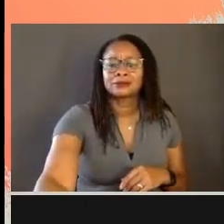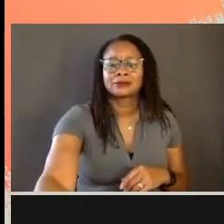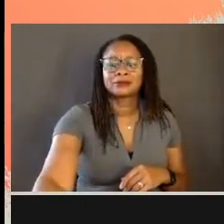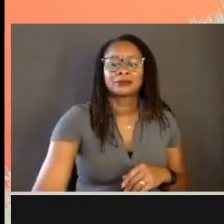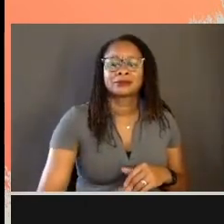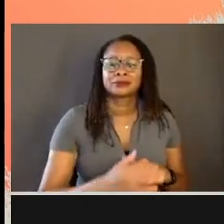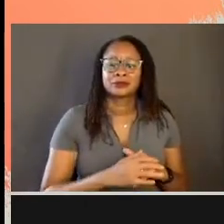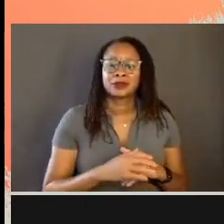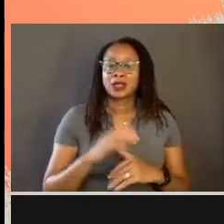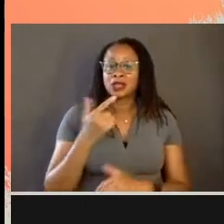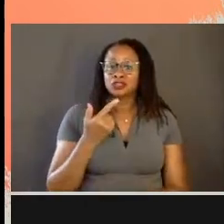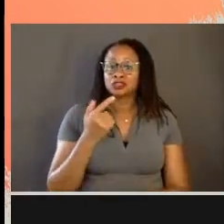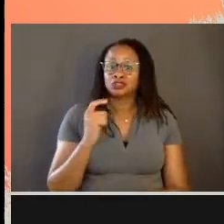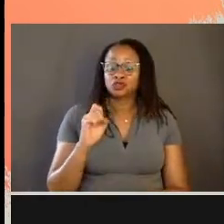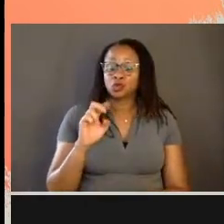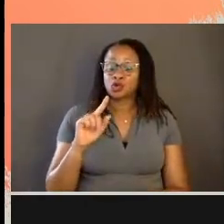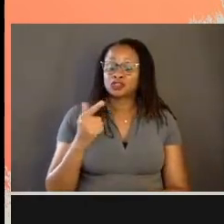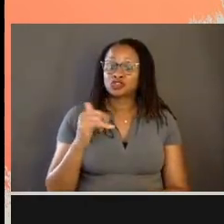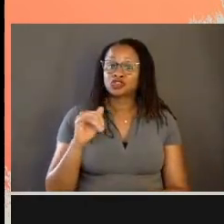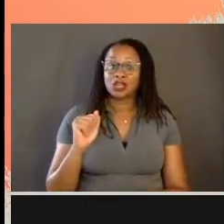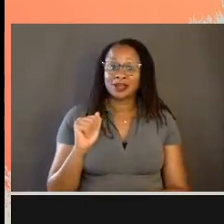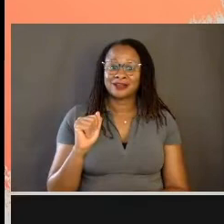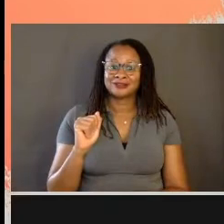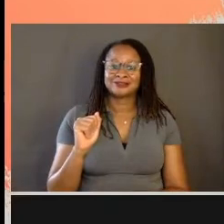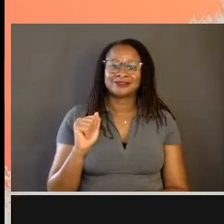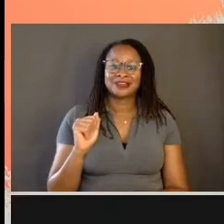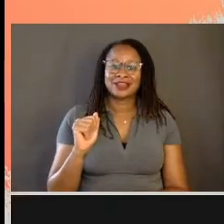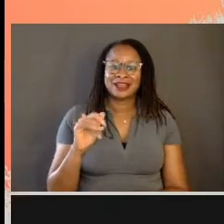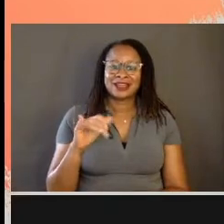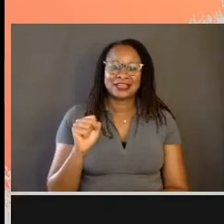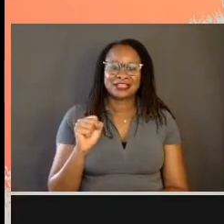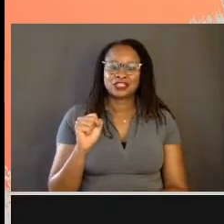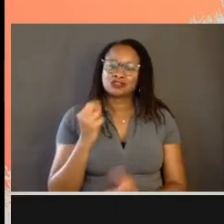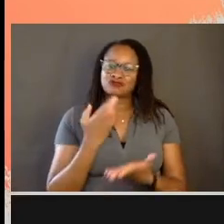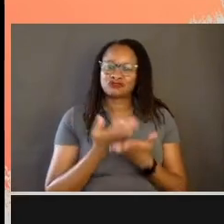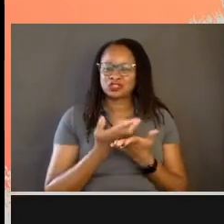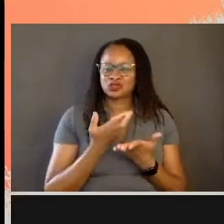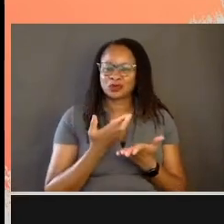Georgia is, a resourceful woman.